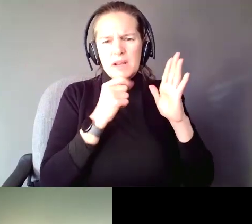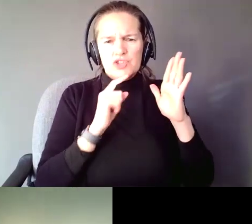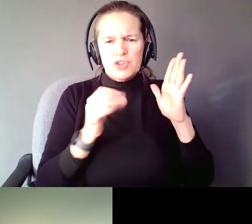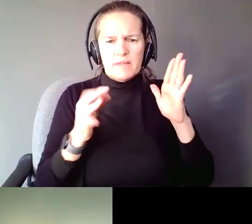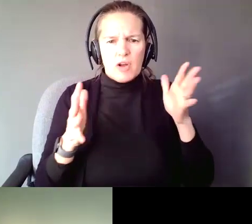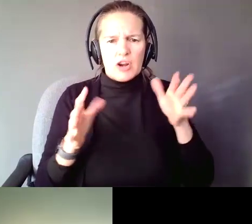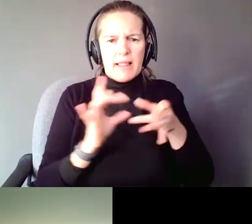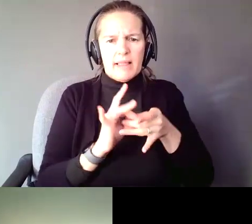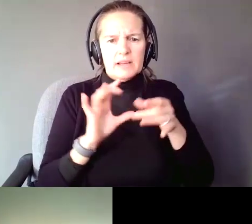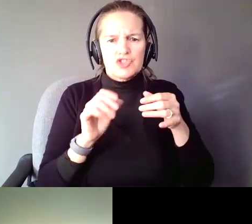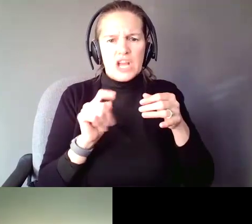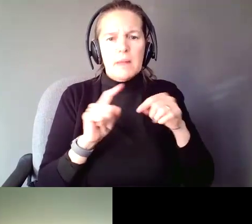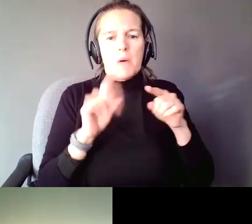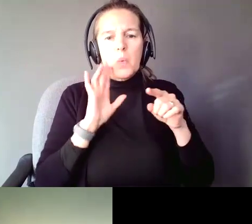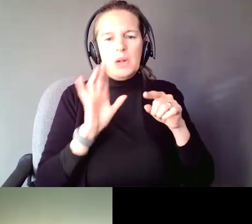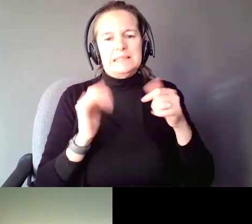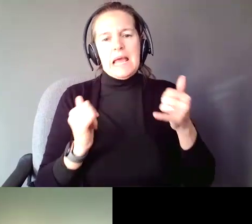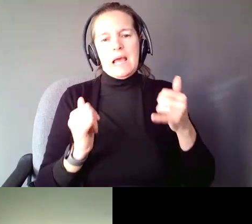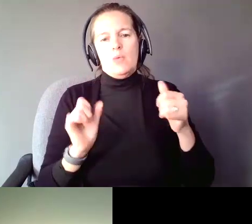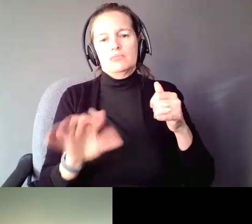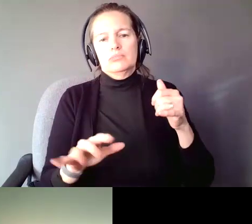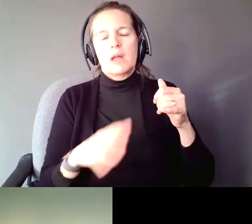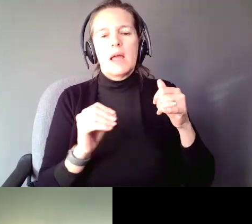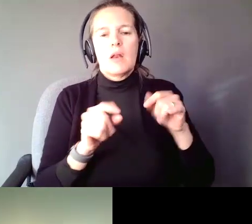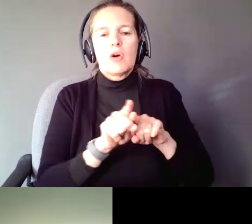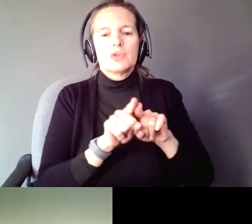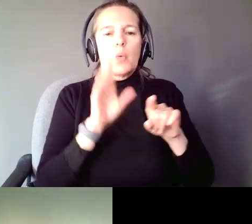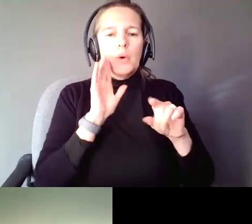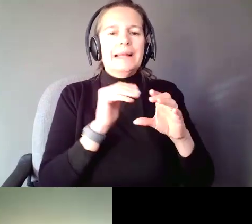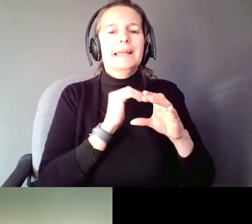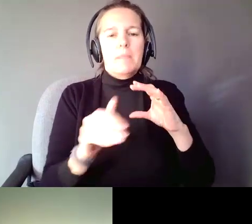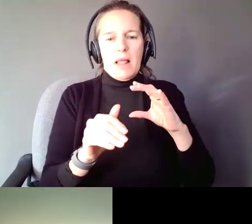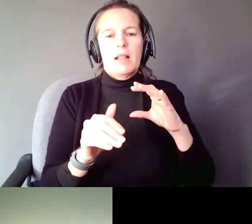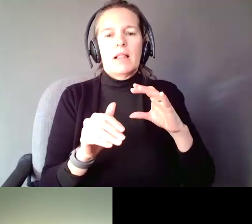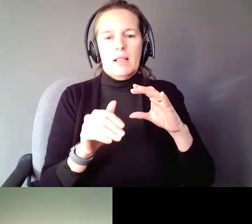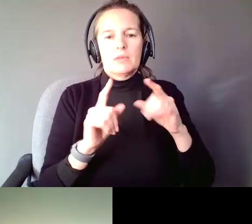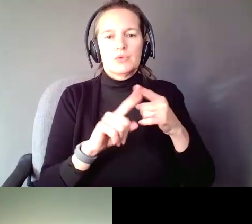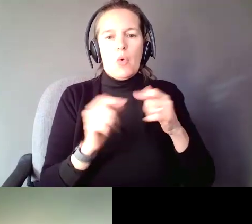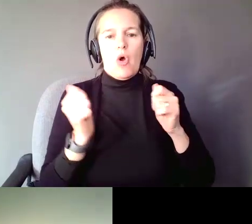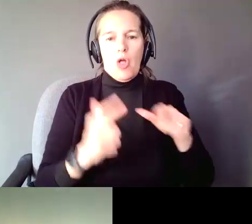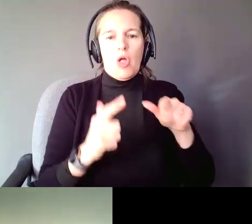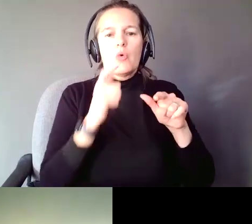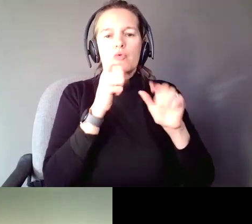but if not, we can do that now. We will also be emailing it out to everybody that is on the call.